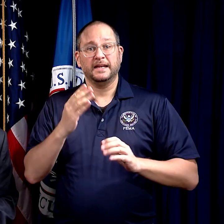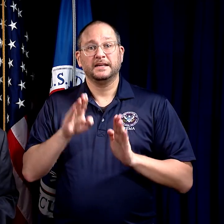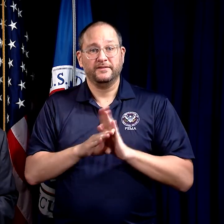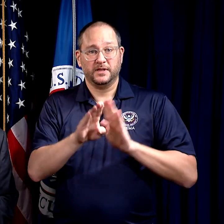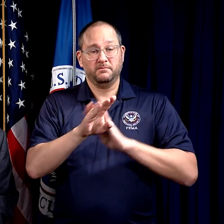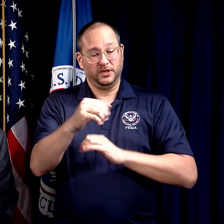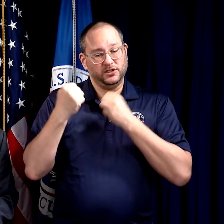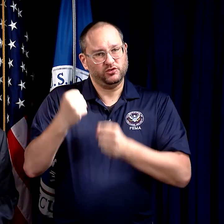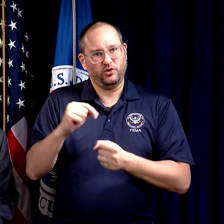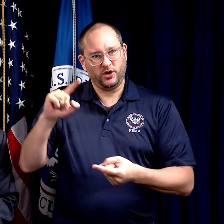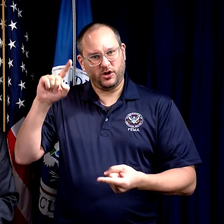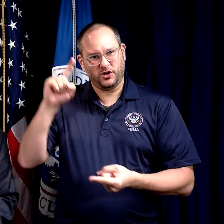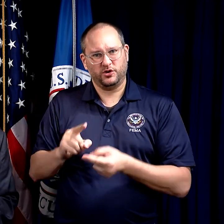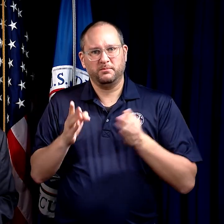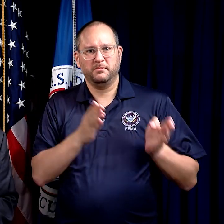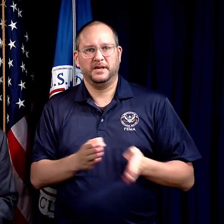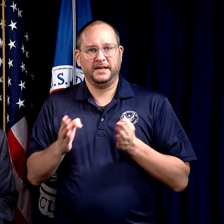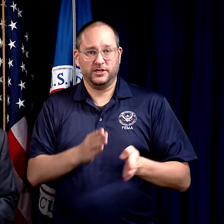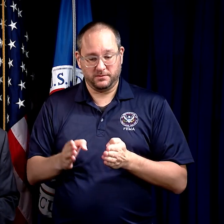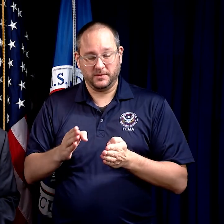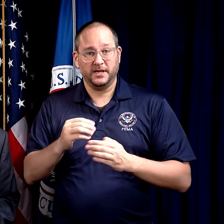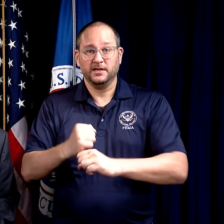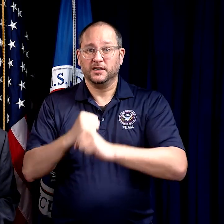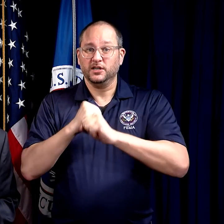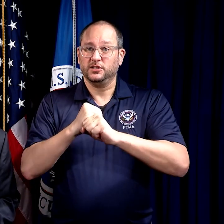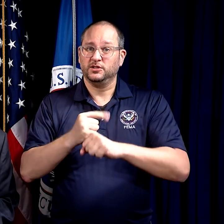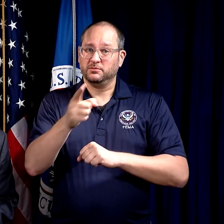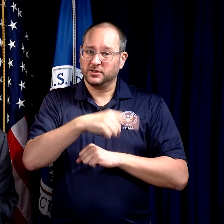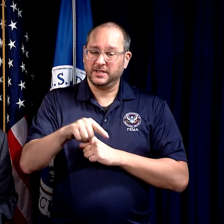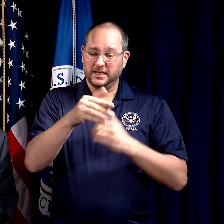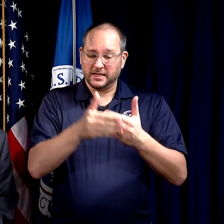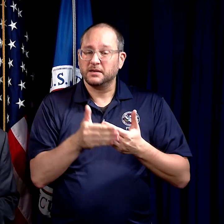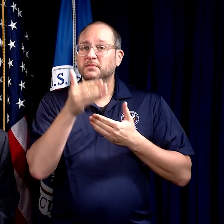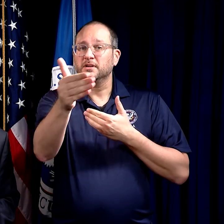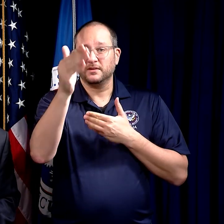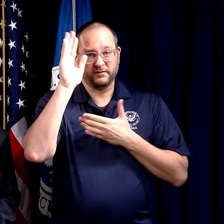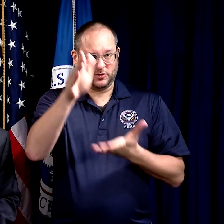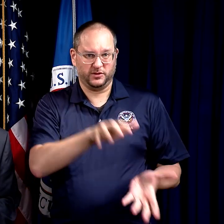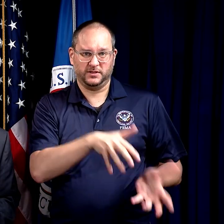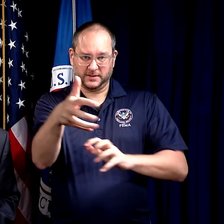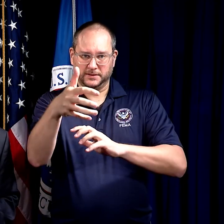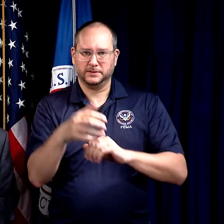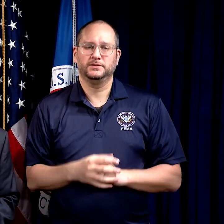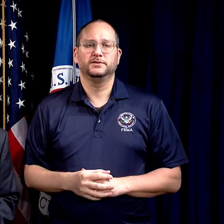and develop a stronger mitigation plan to protect them from future disasters.